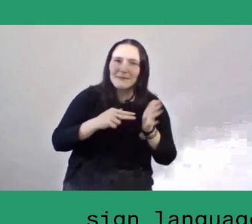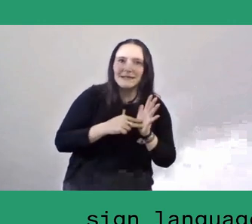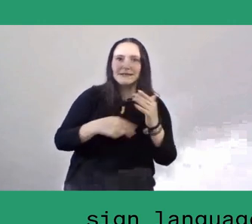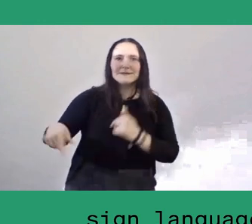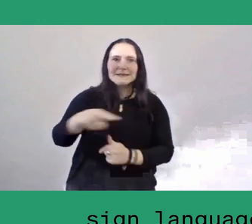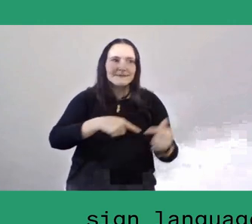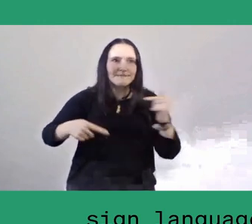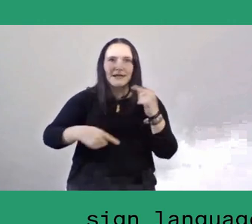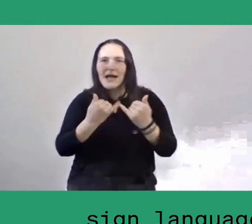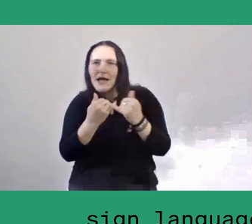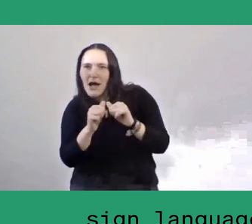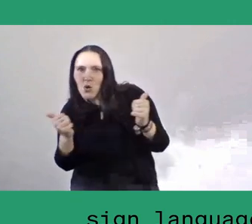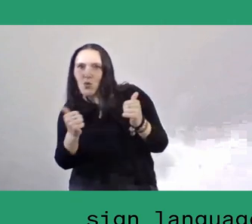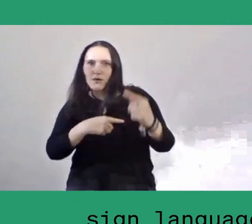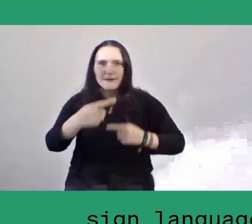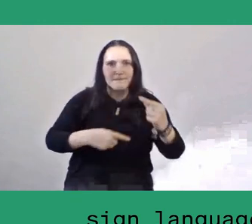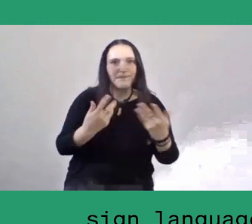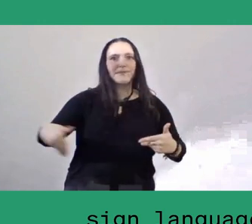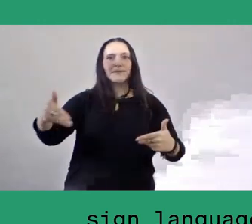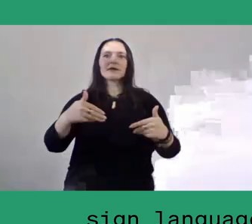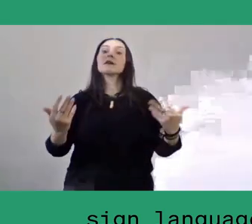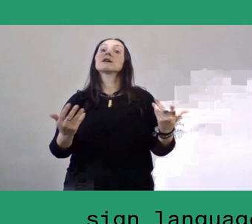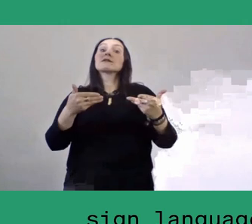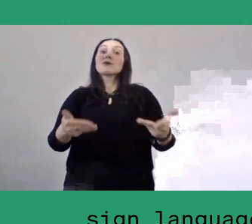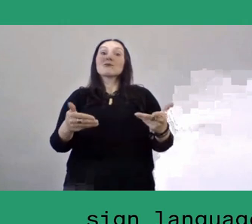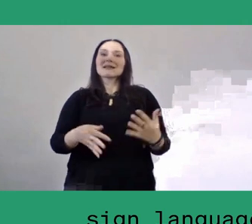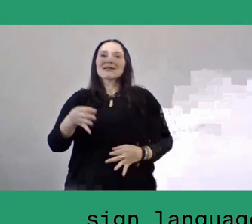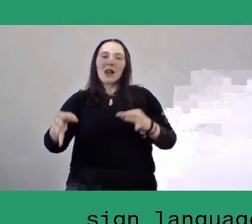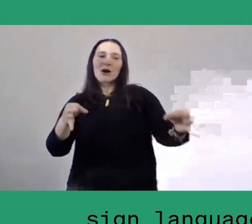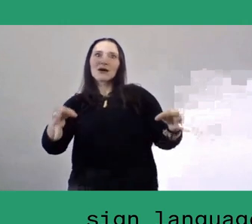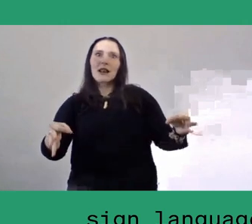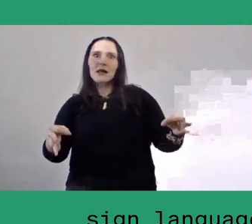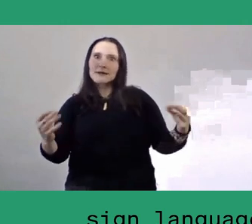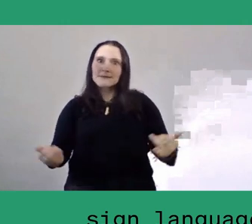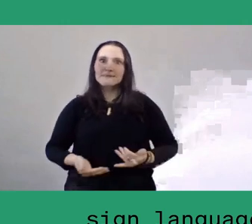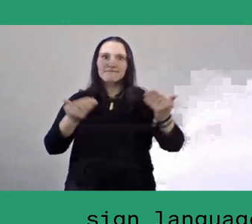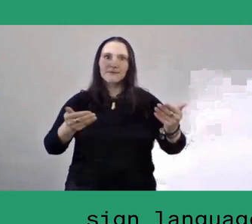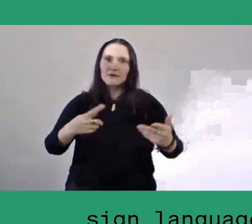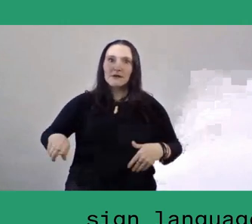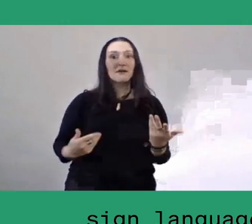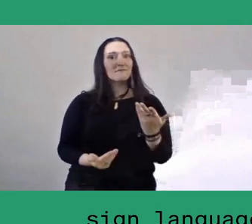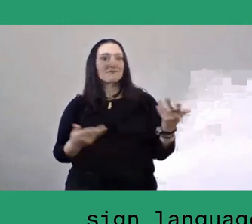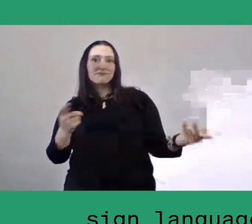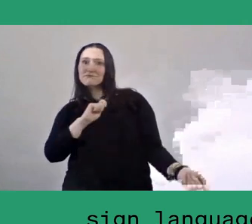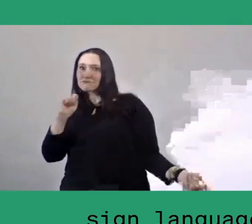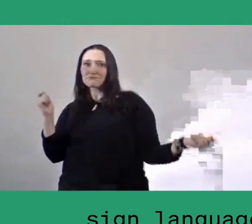can resonate with and be amplified by local wisdoms, bringing to life new resources